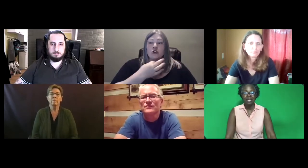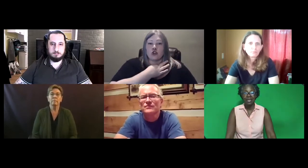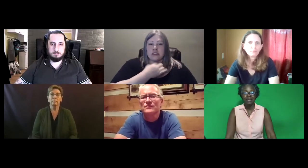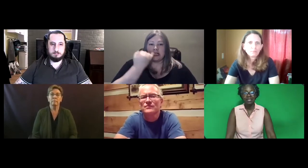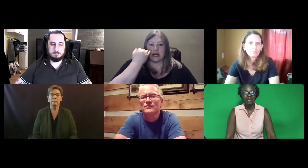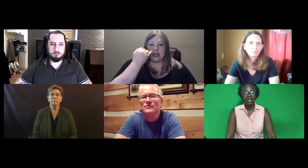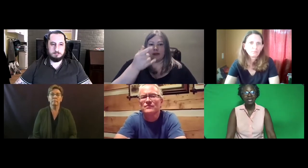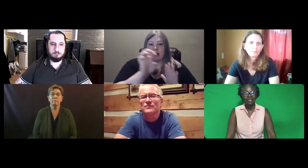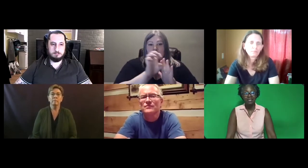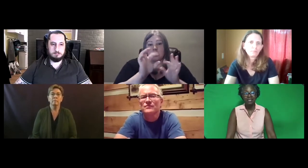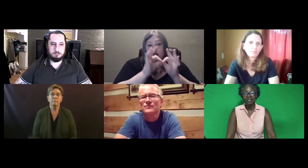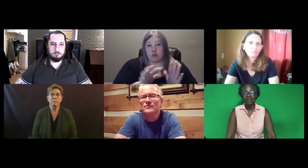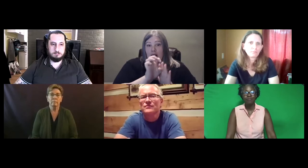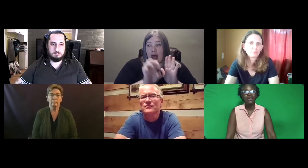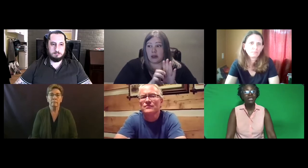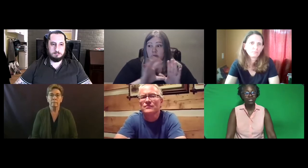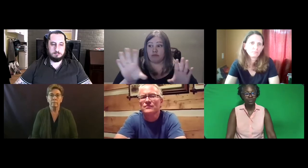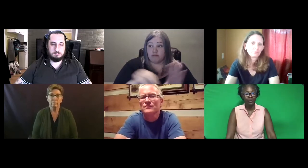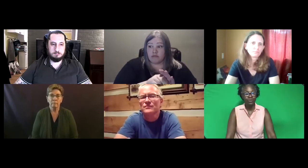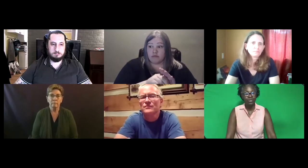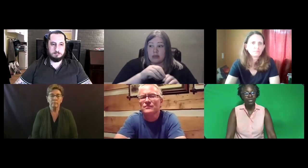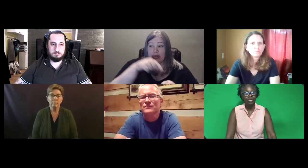And I think that ethics is a very big issue.